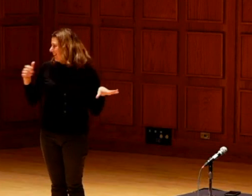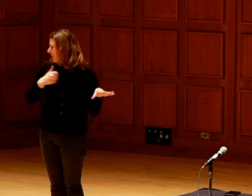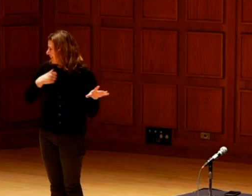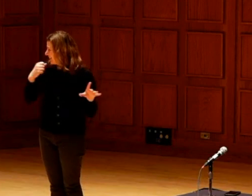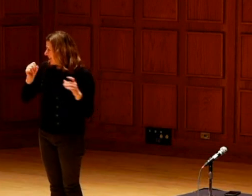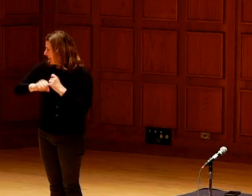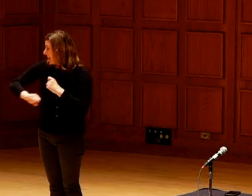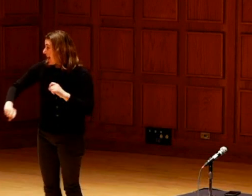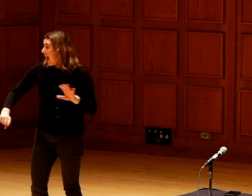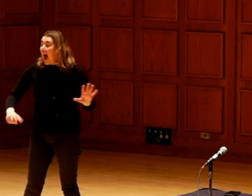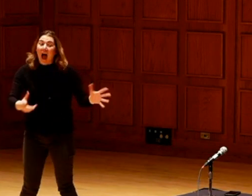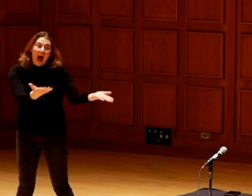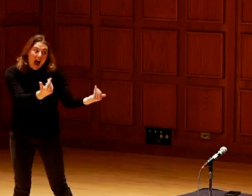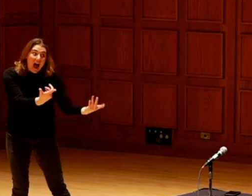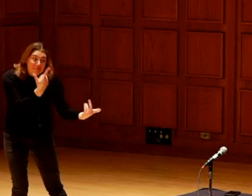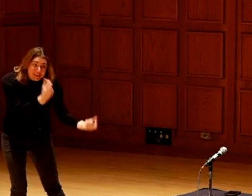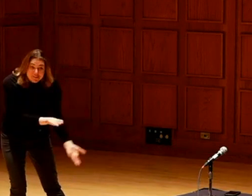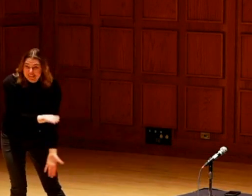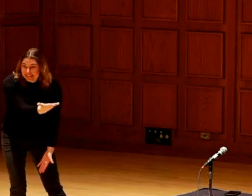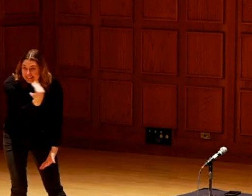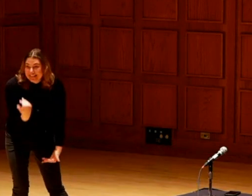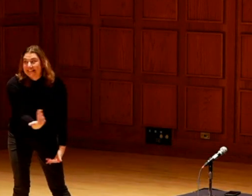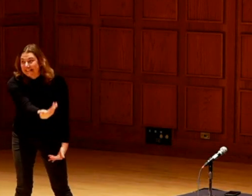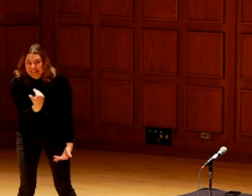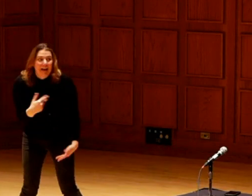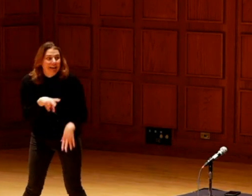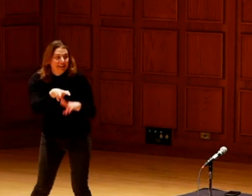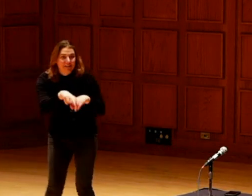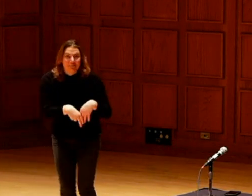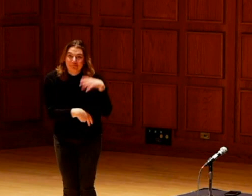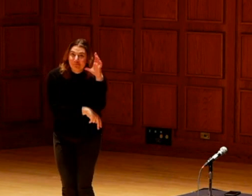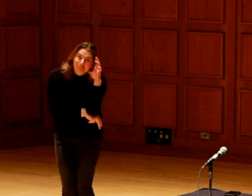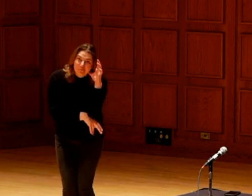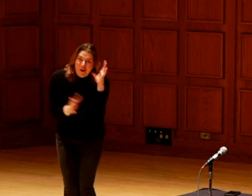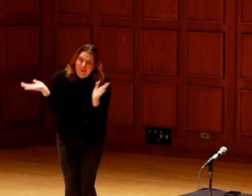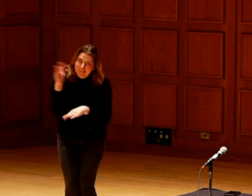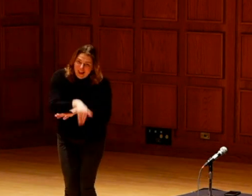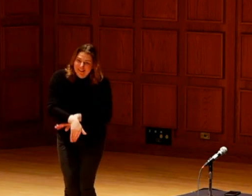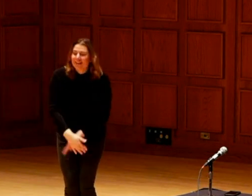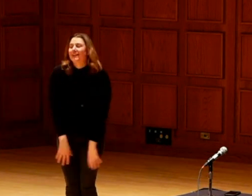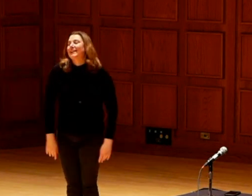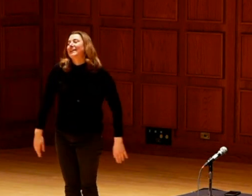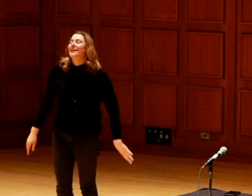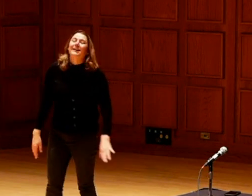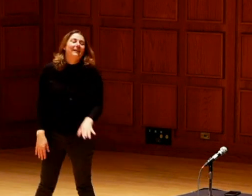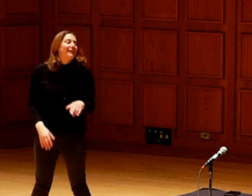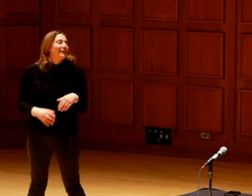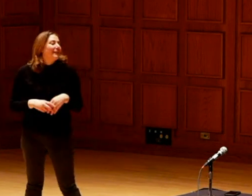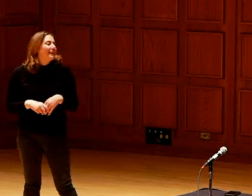This shouldn't take long, Tim. I'm interested. I could sit here all night.